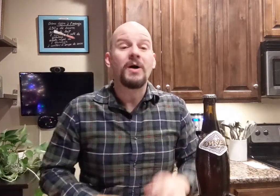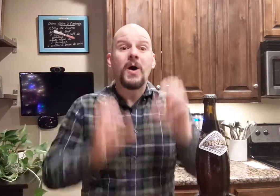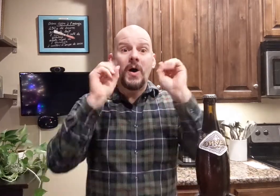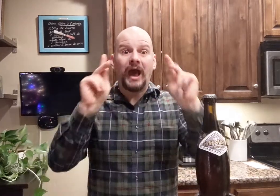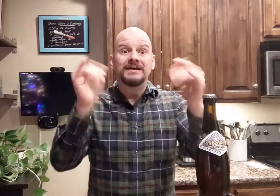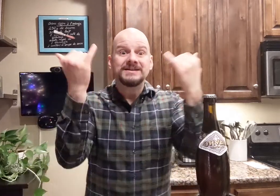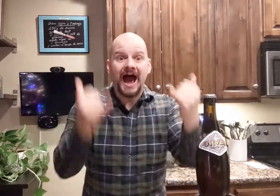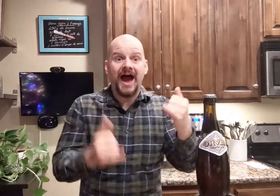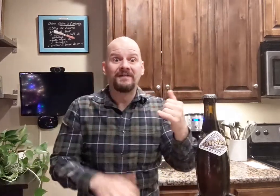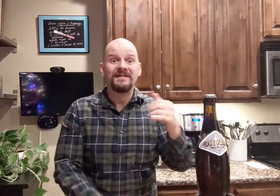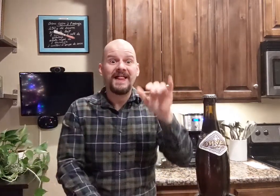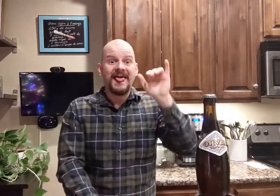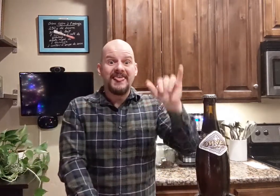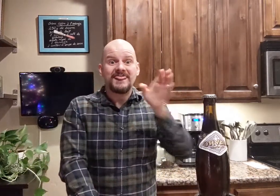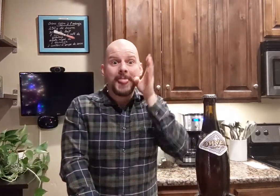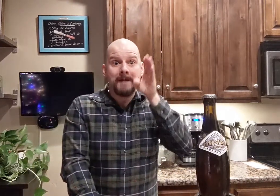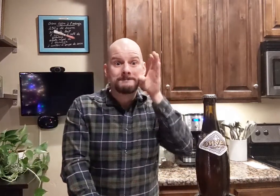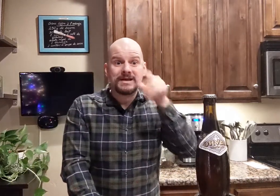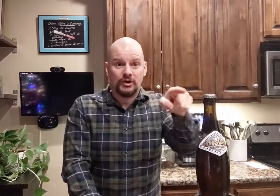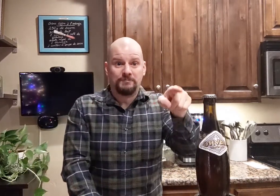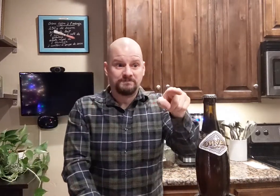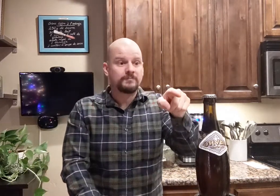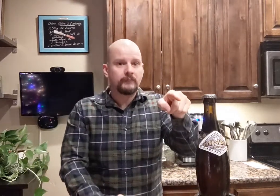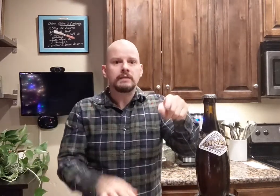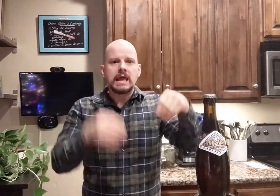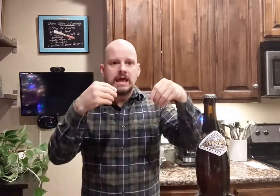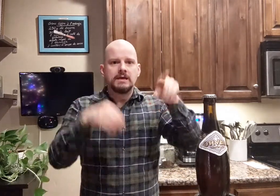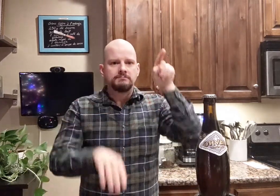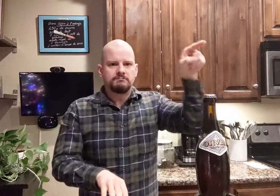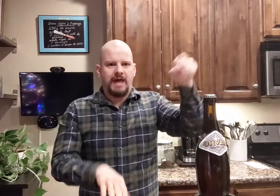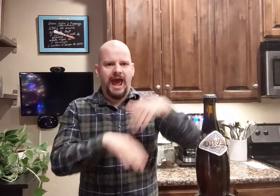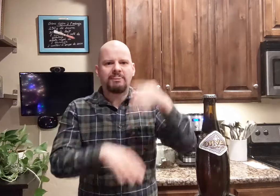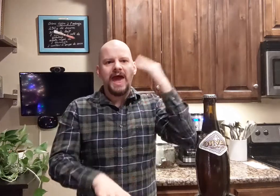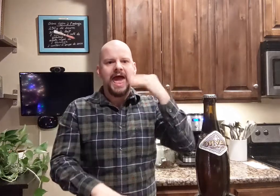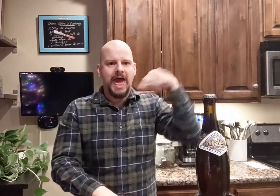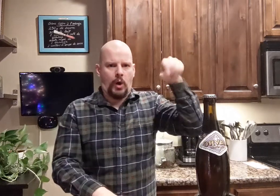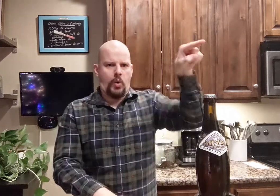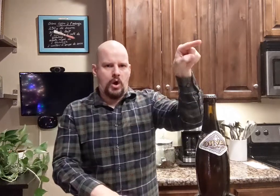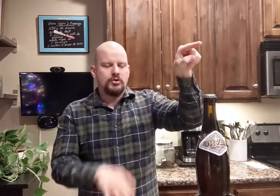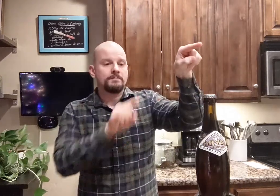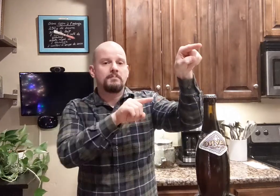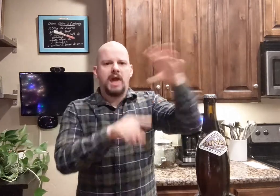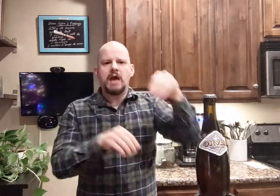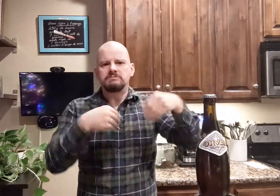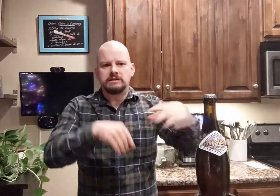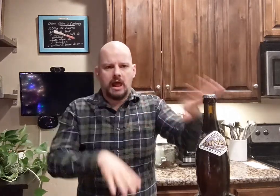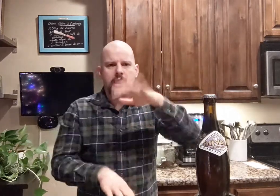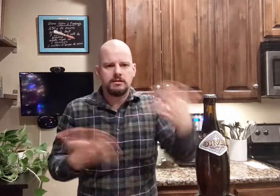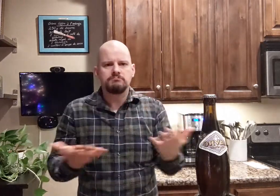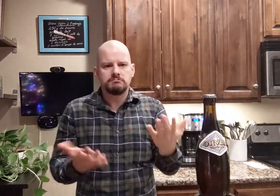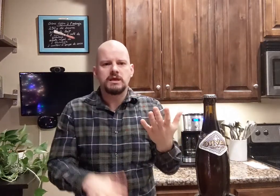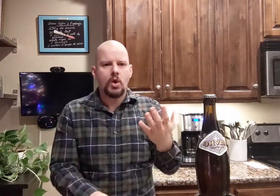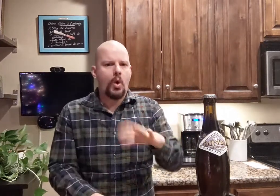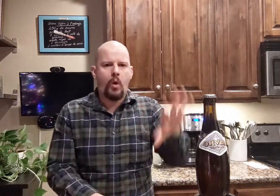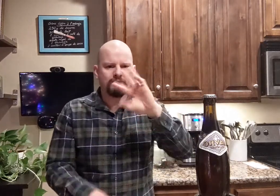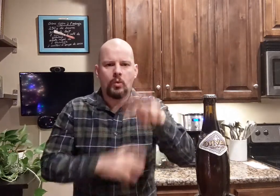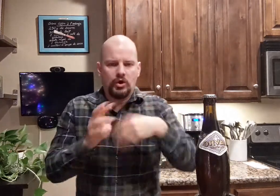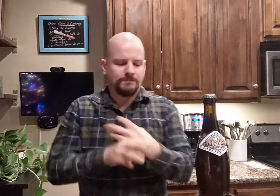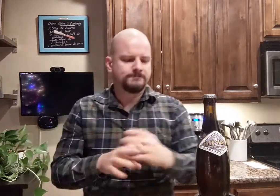OK, the beer is sold at the headquarter and all over the world.